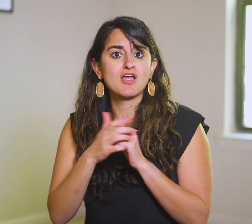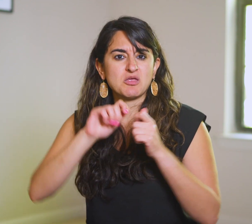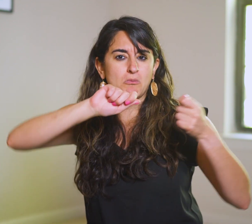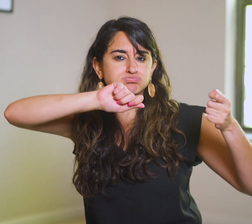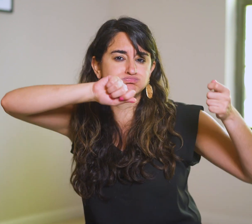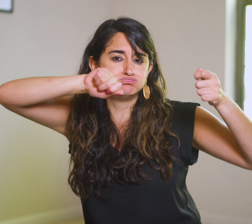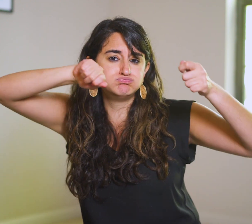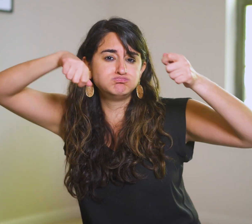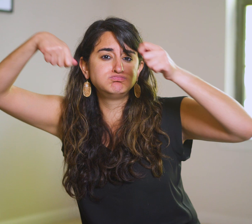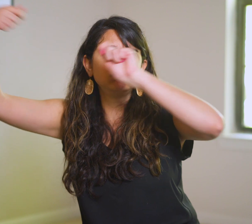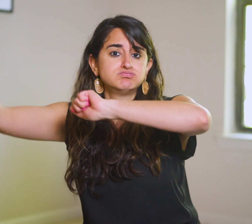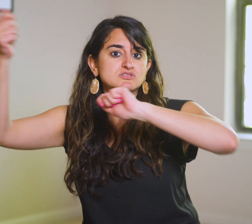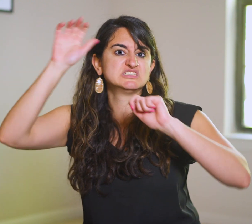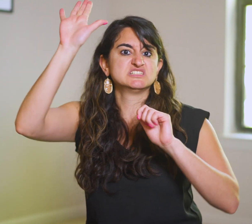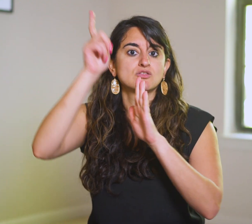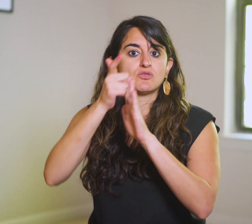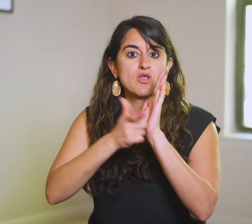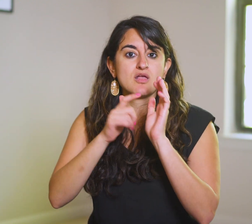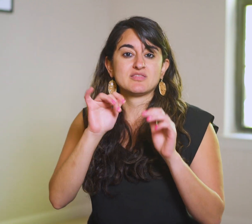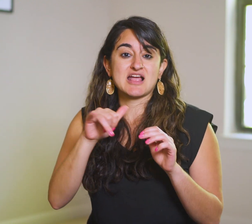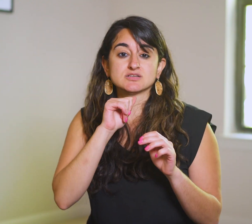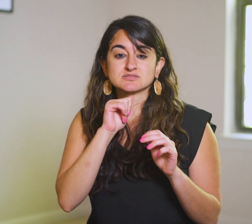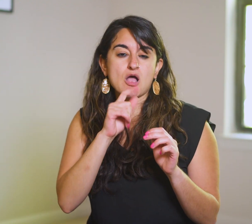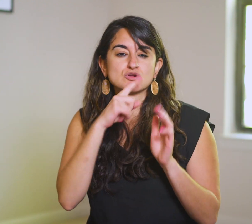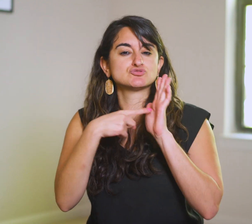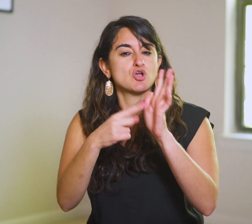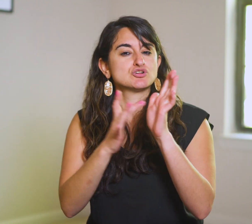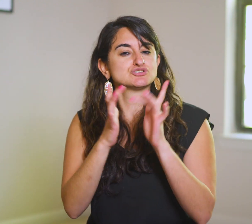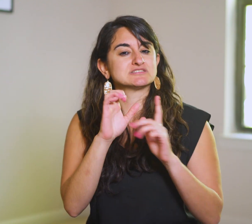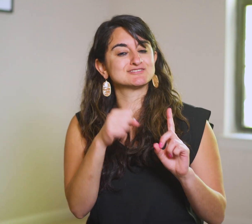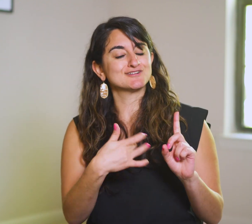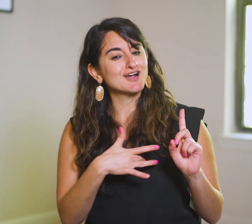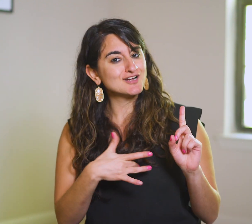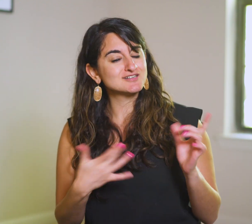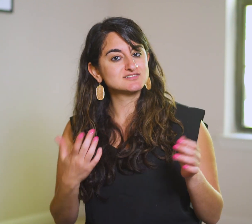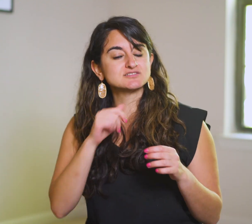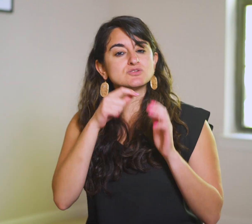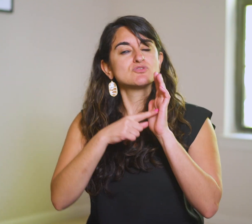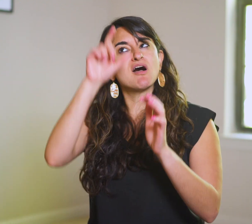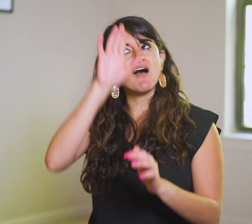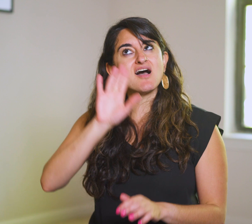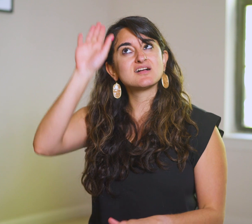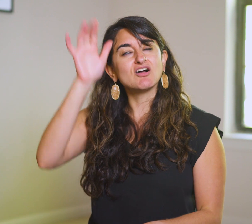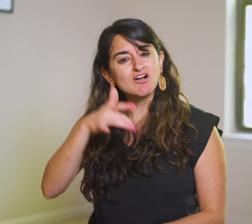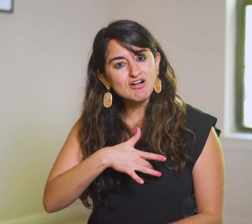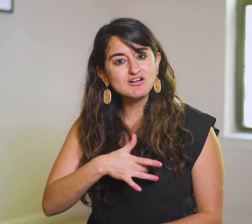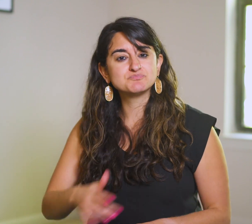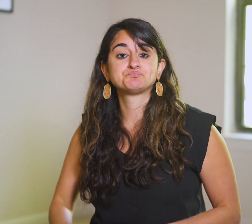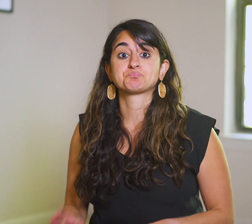they twist it into a version that no longer points to His heart.